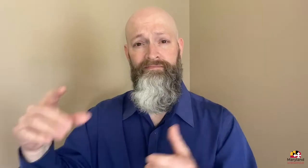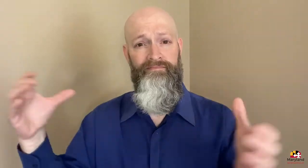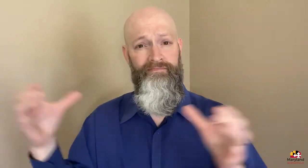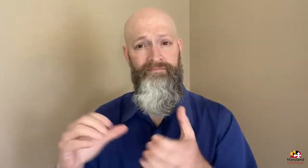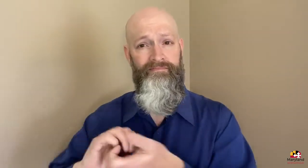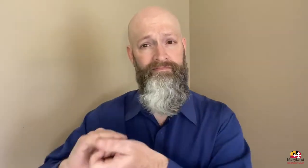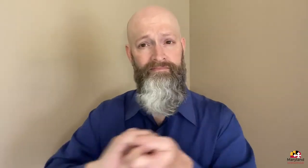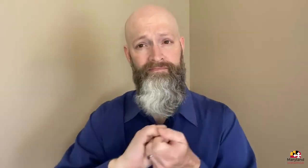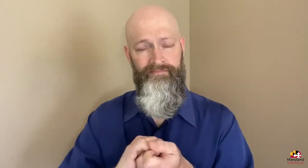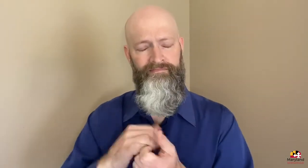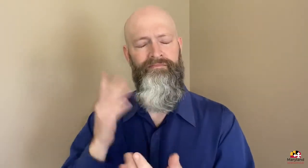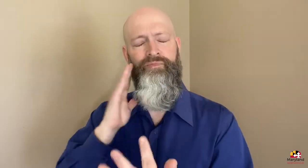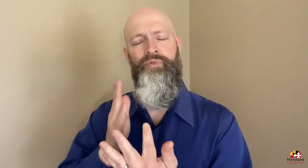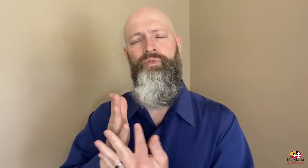We'll get through this together.